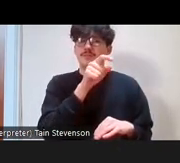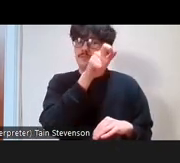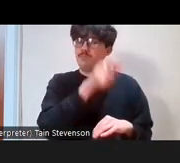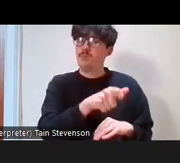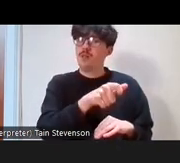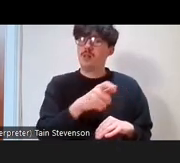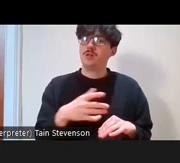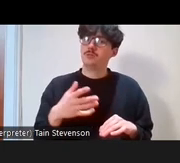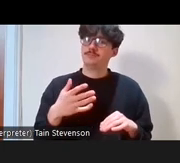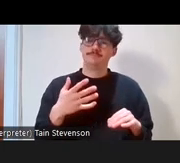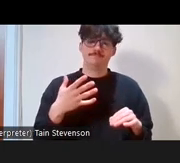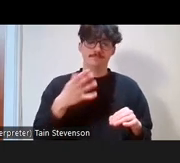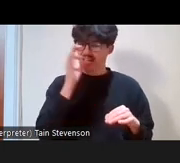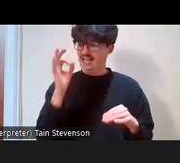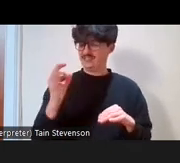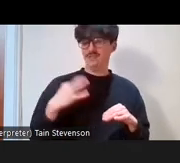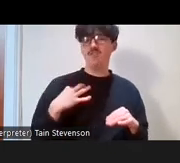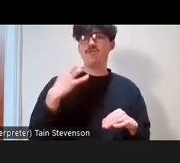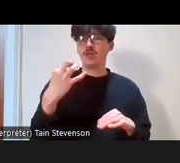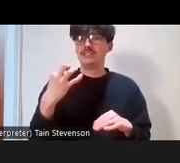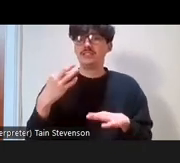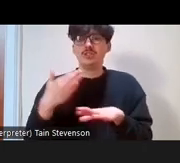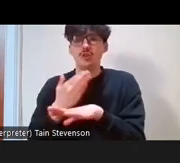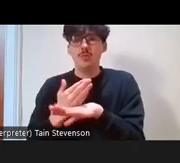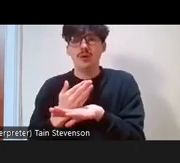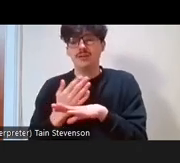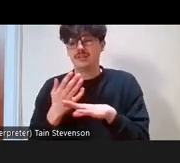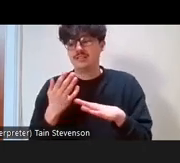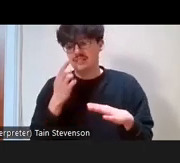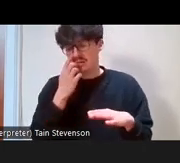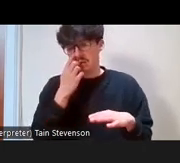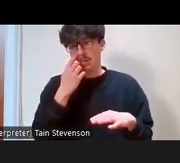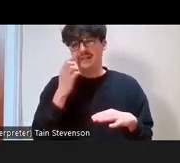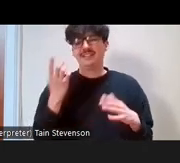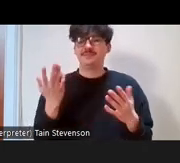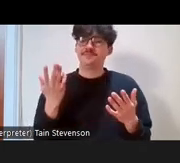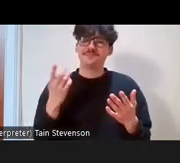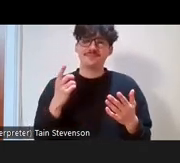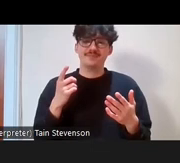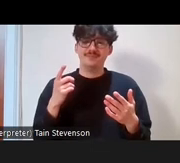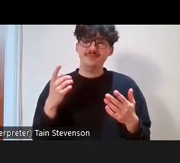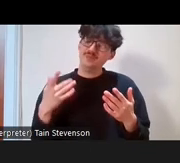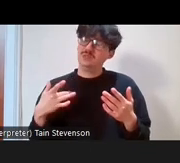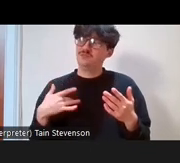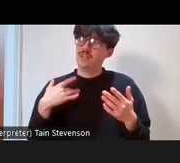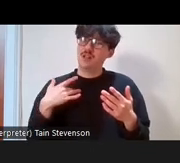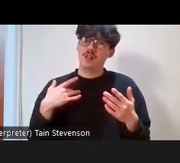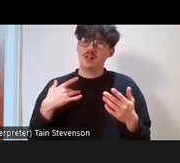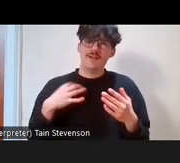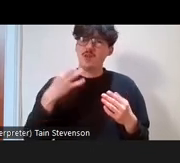Obviously it's an issue with paid roles as well, but definitely volunteer roles. You know,